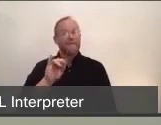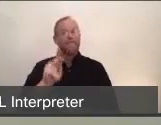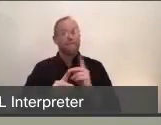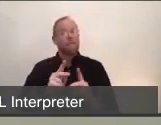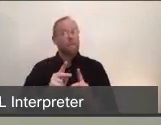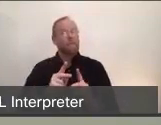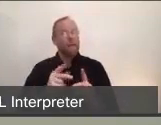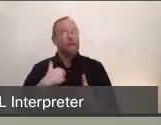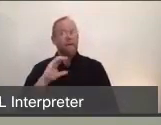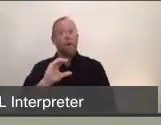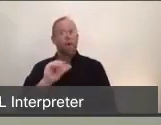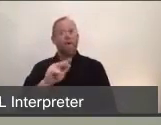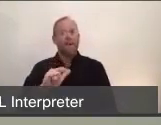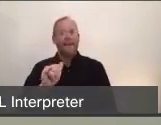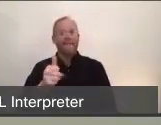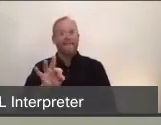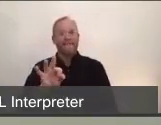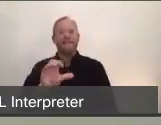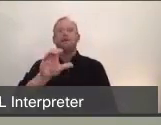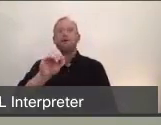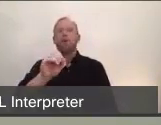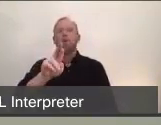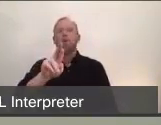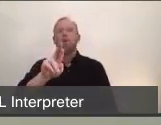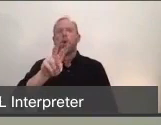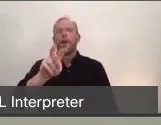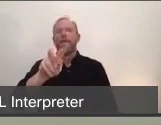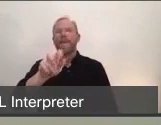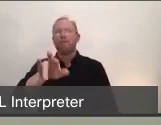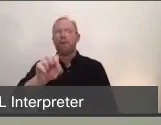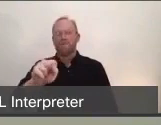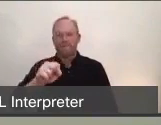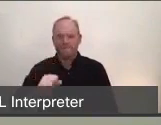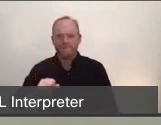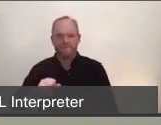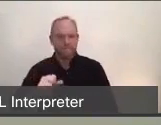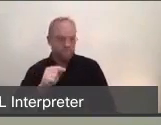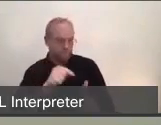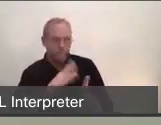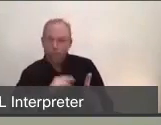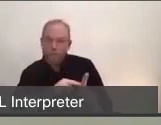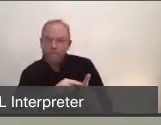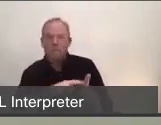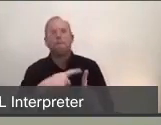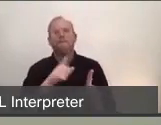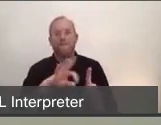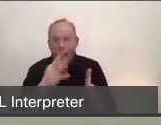a public health nurse contacts the family and contacts the individual to identify every possible exposure,